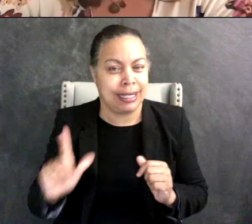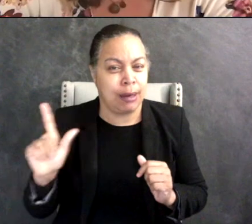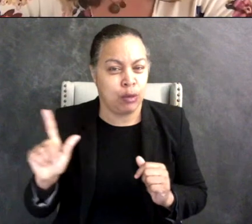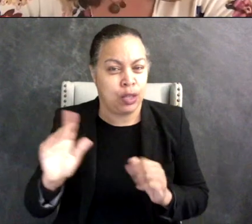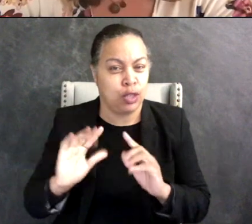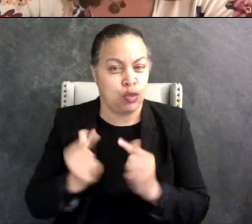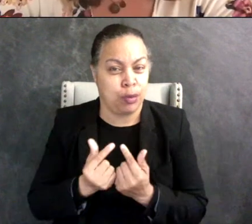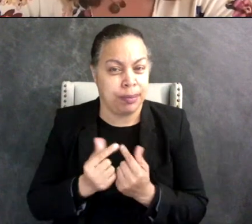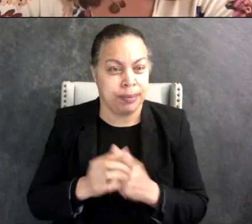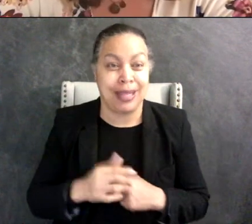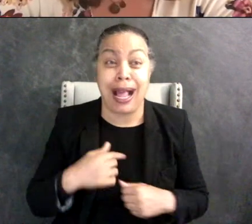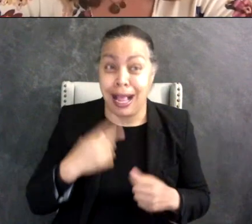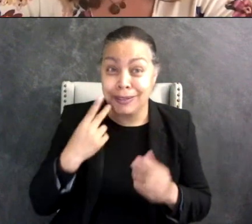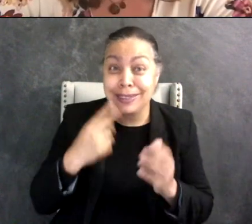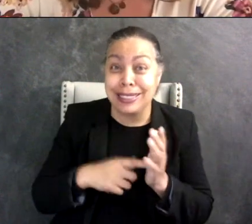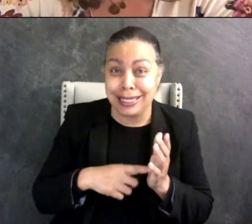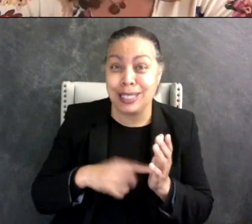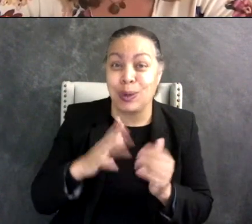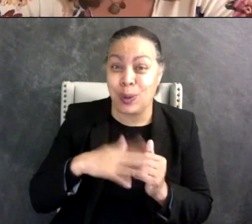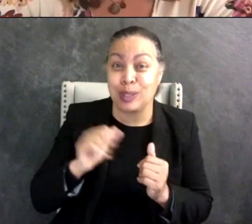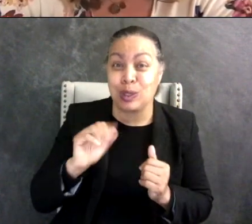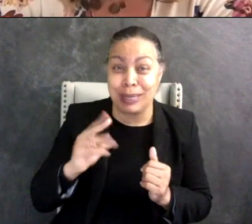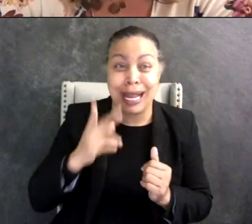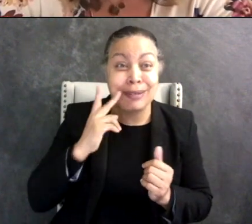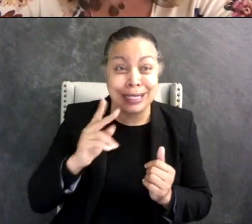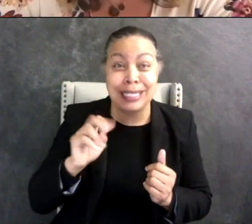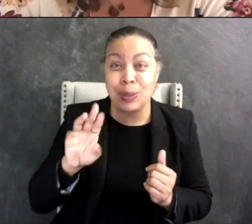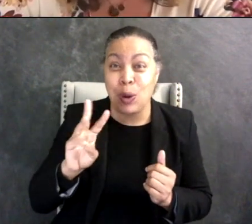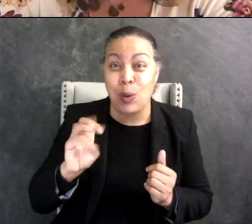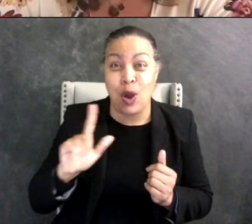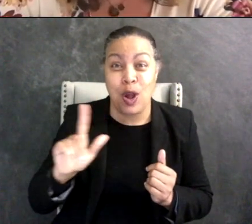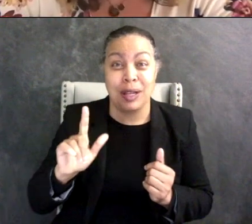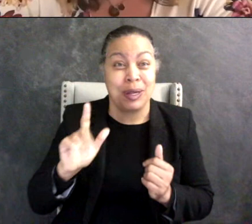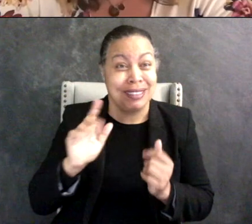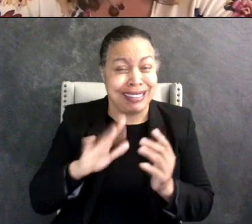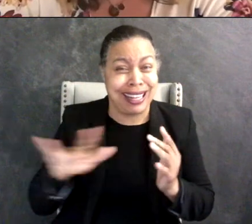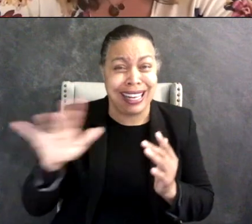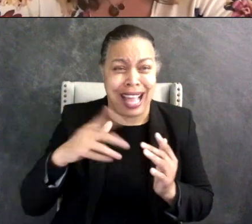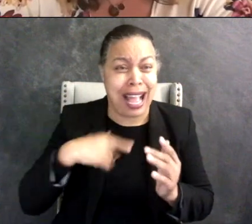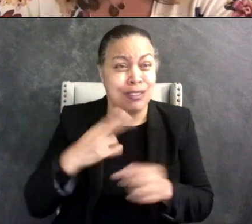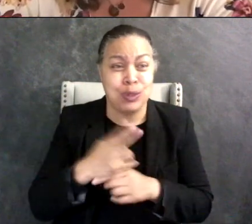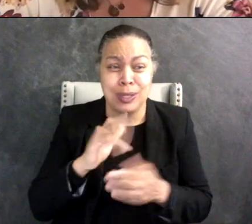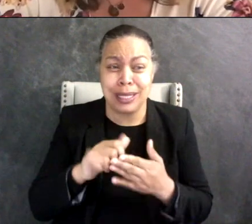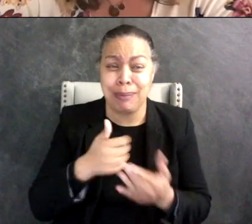these narwhals all over social media I love them. I've used them myself, one of the,